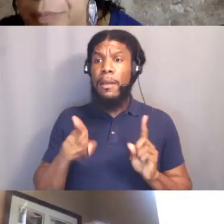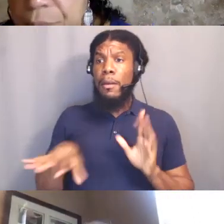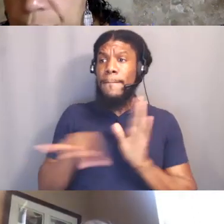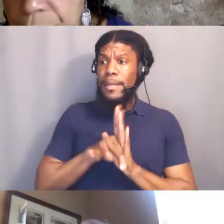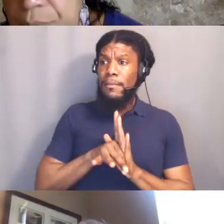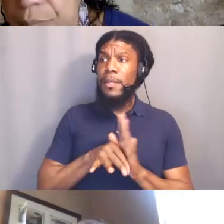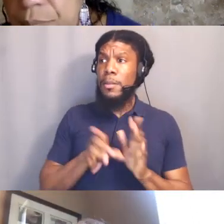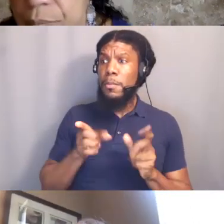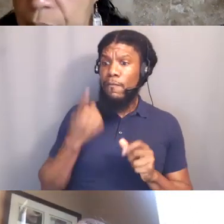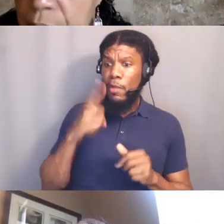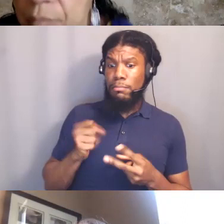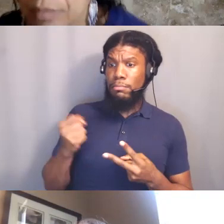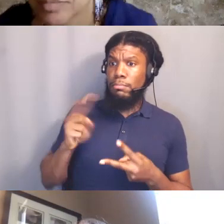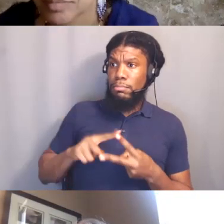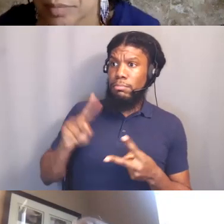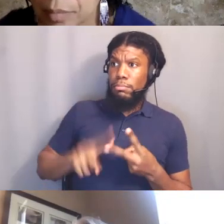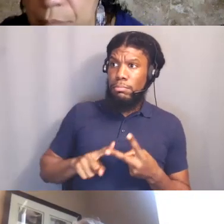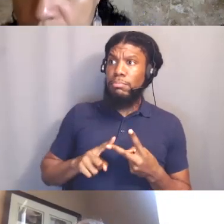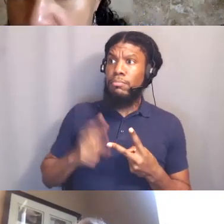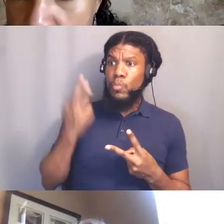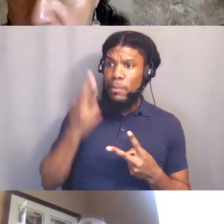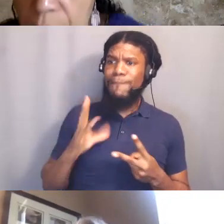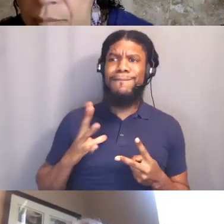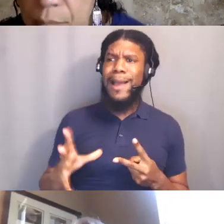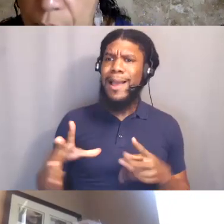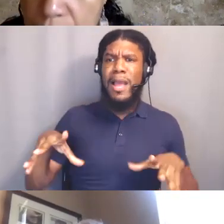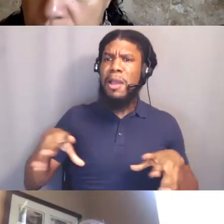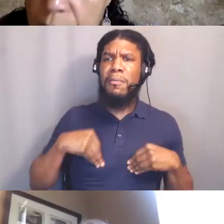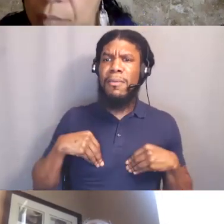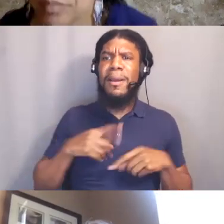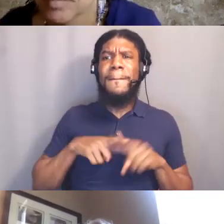But it is painful to me to see